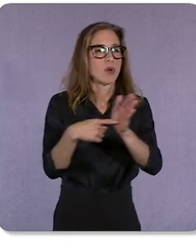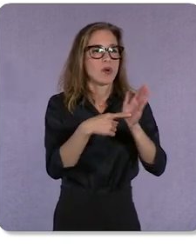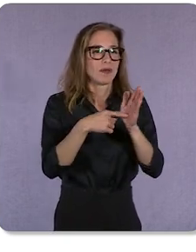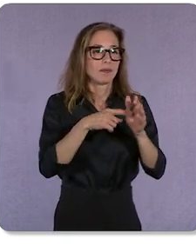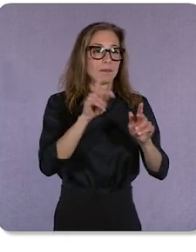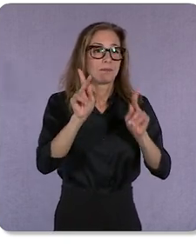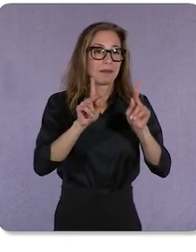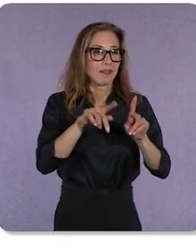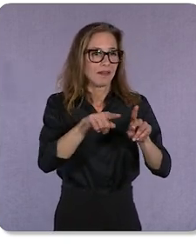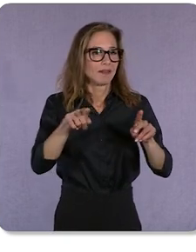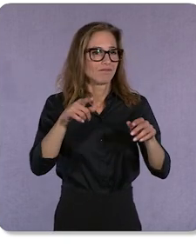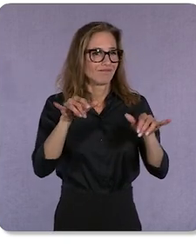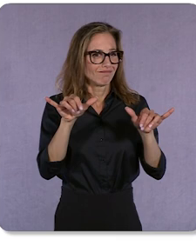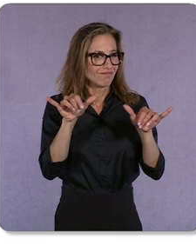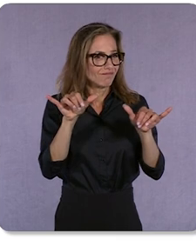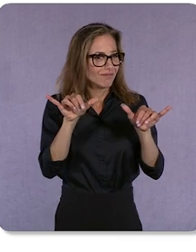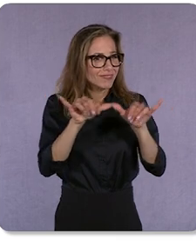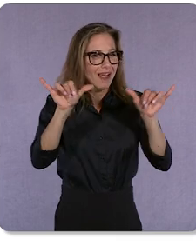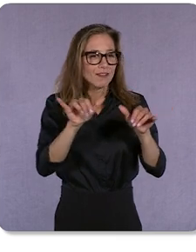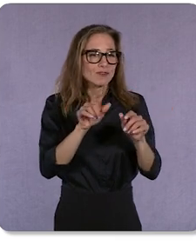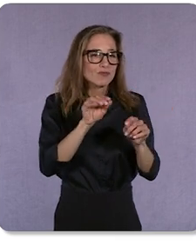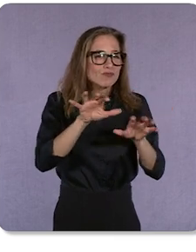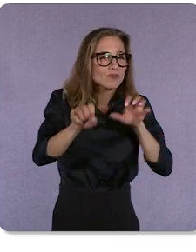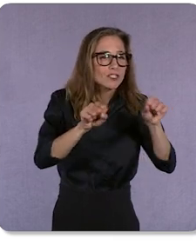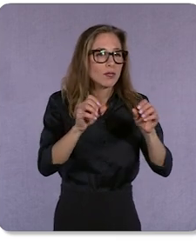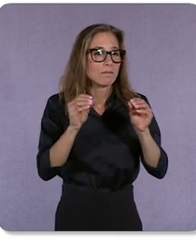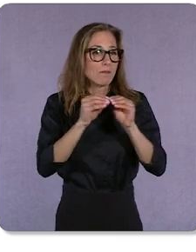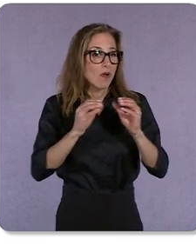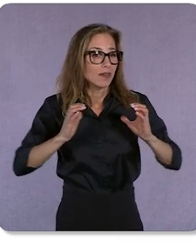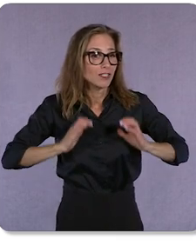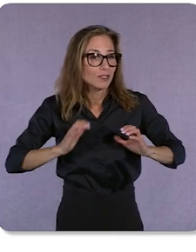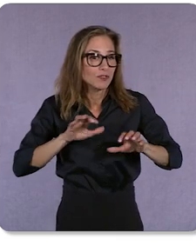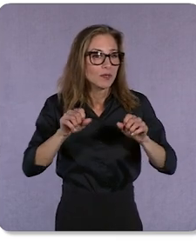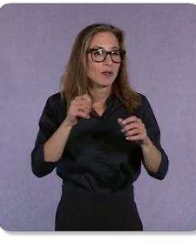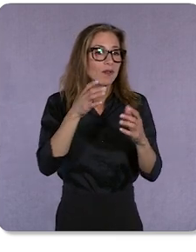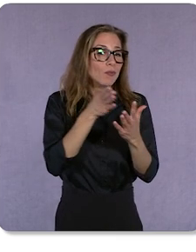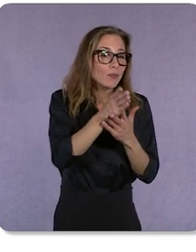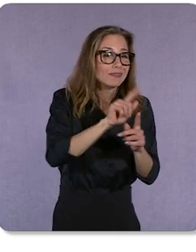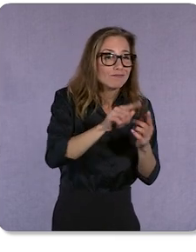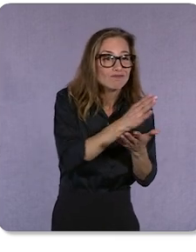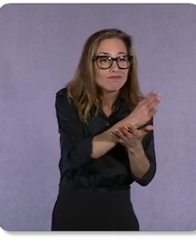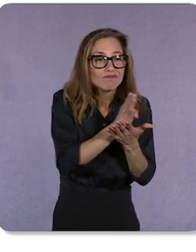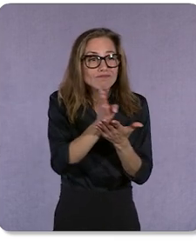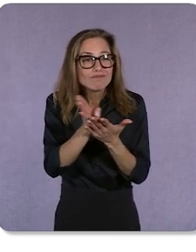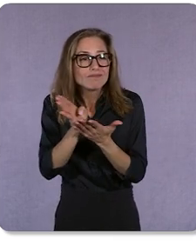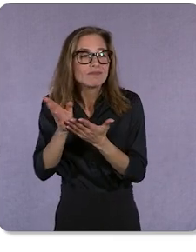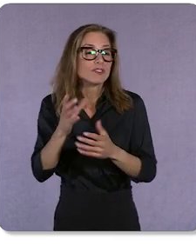customers across many more Google channels like Search, Display, Gmail, YouTube in a